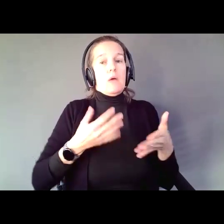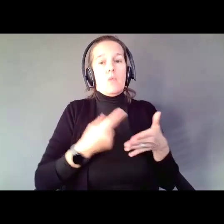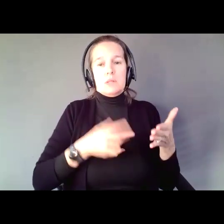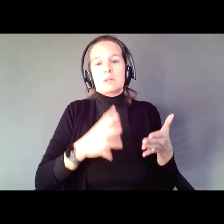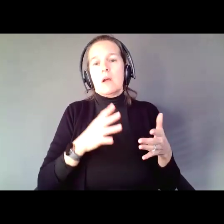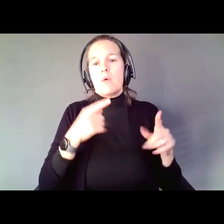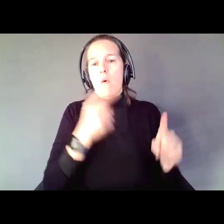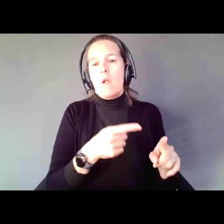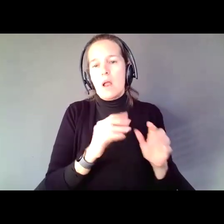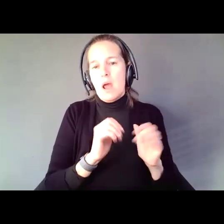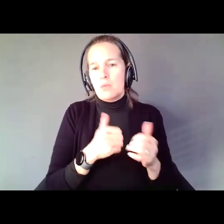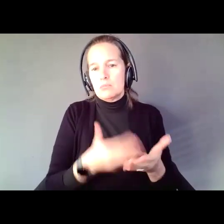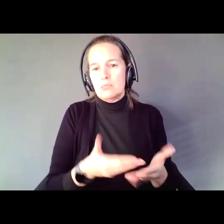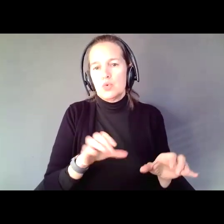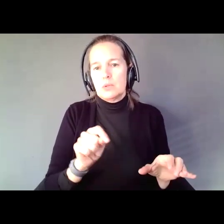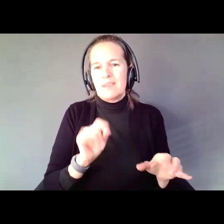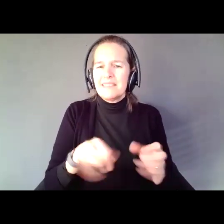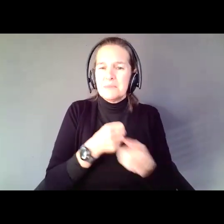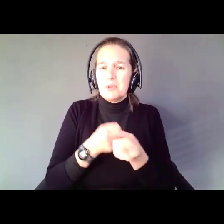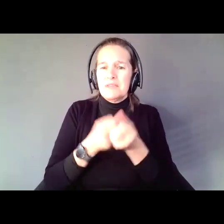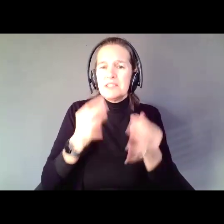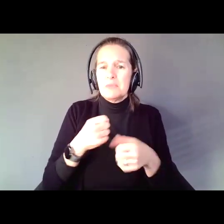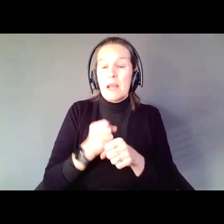sound like Supported Decision Making? If you have ever worked in Medicaid,